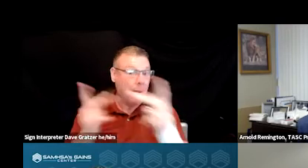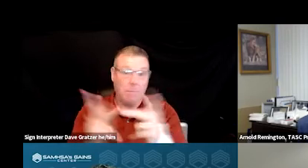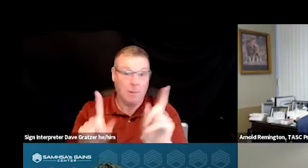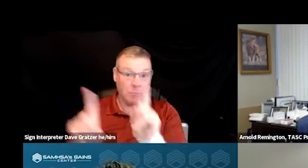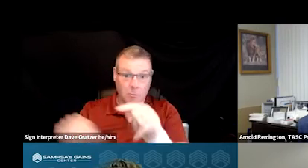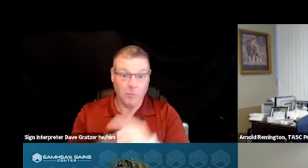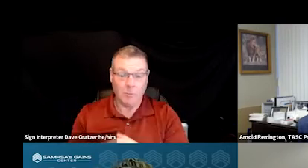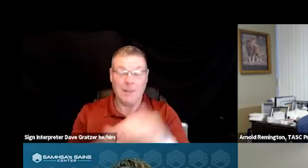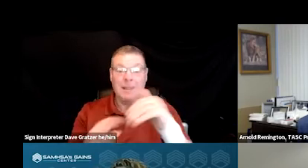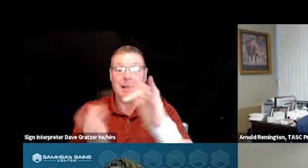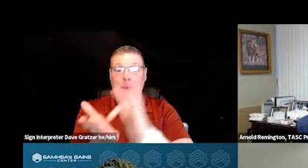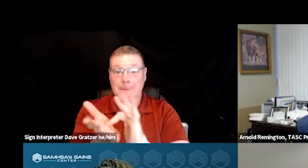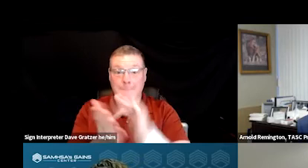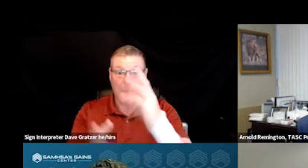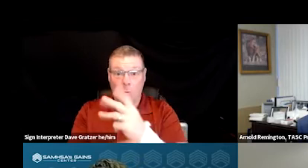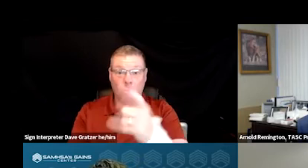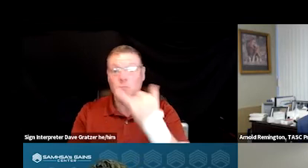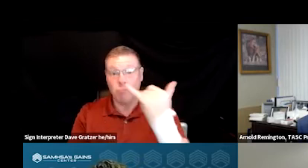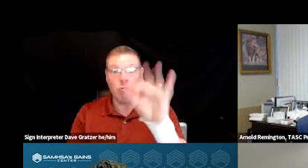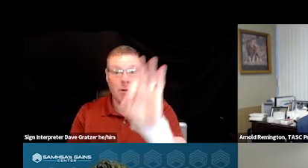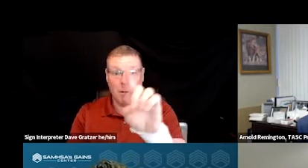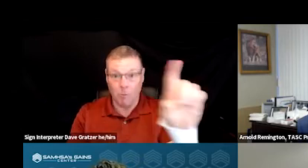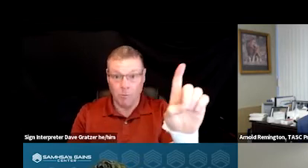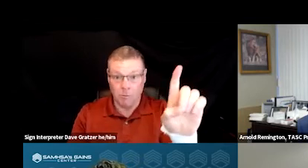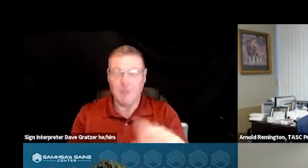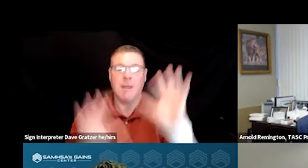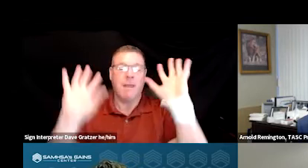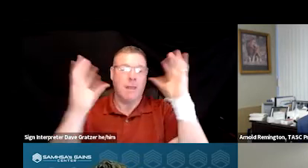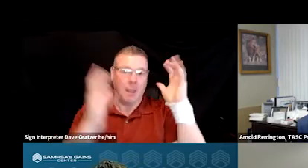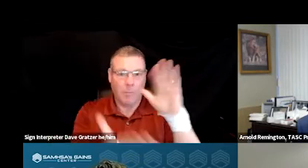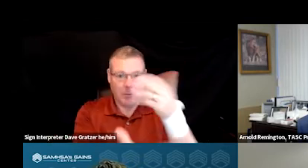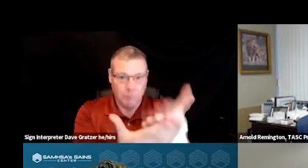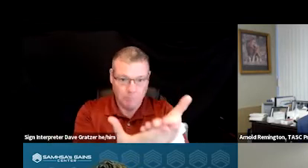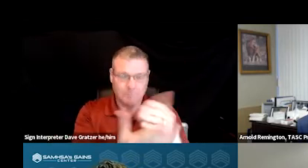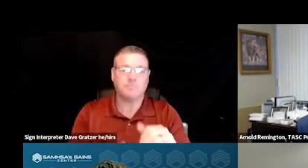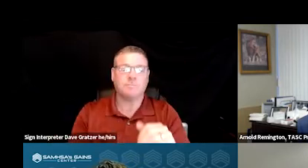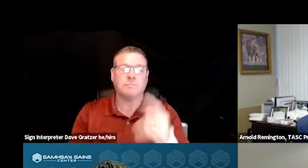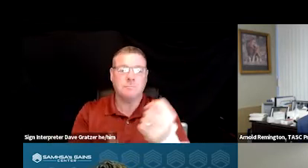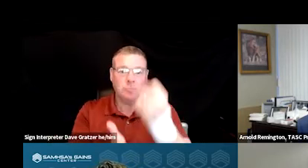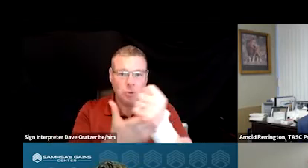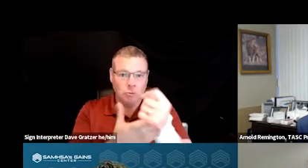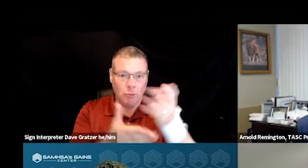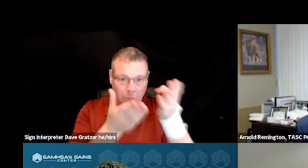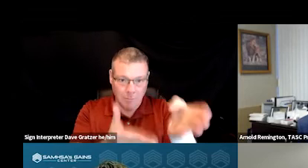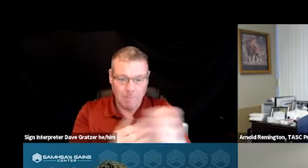In the medical world, you call 911, an ambulance comes out and treats you on the scene and takes you